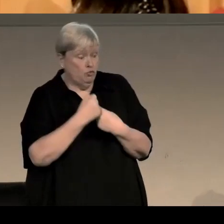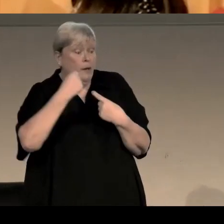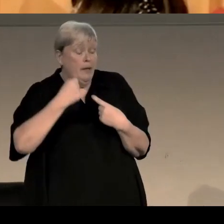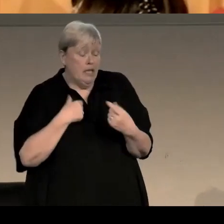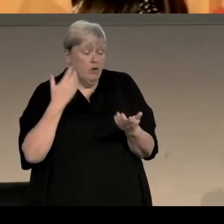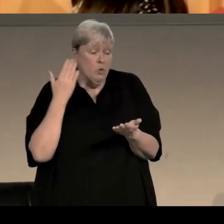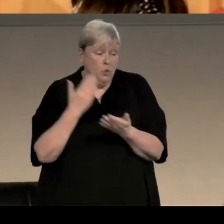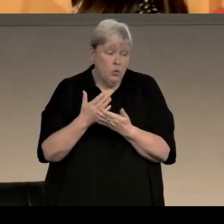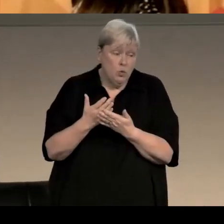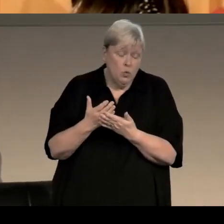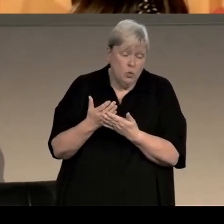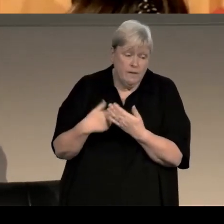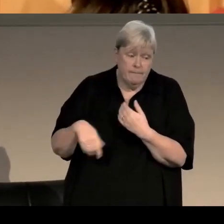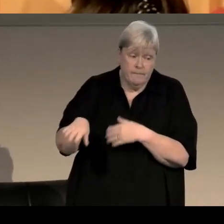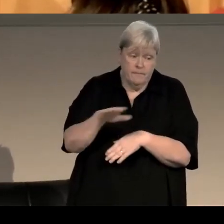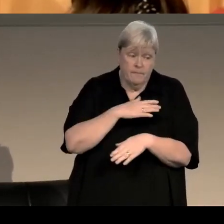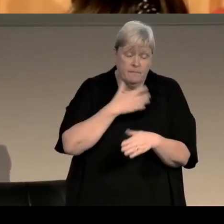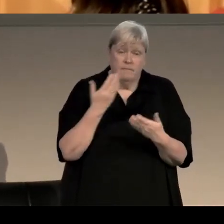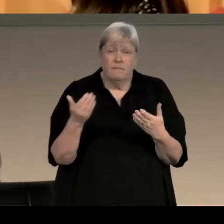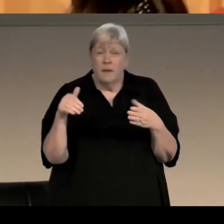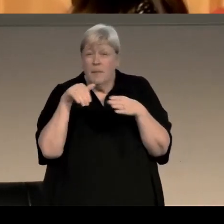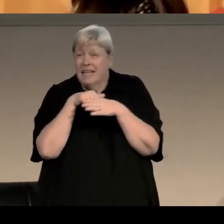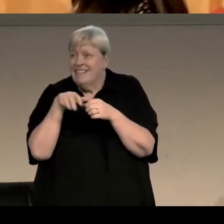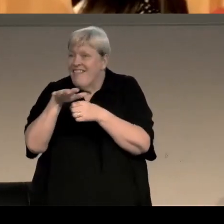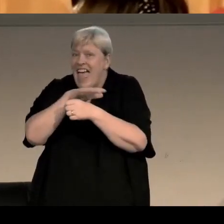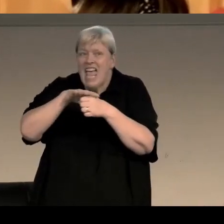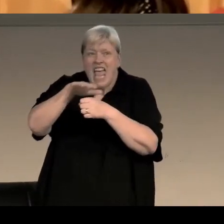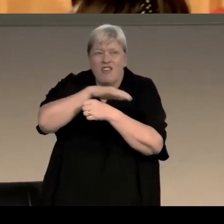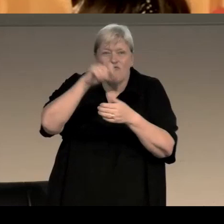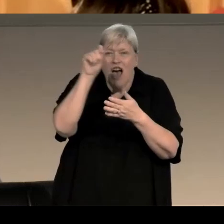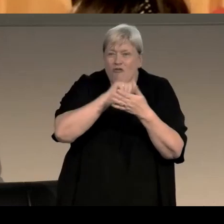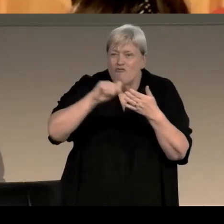was that they were embedded in the area they were written about.